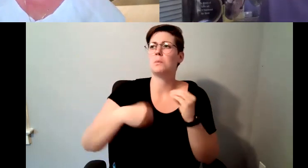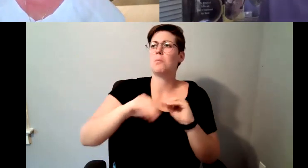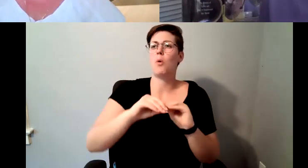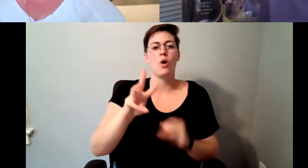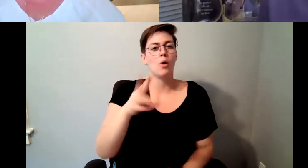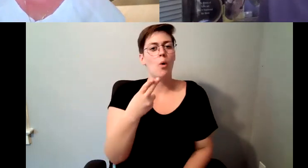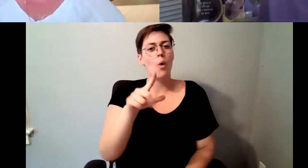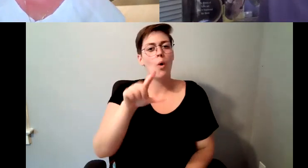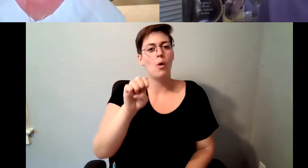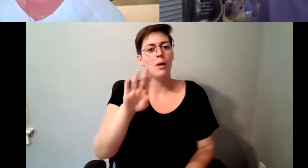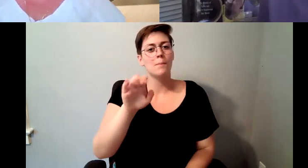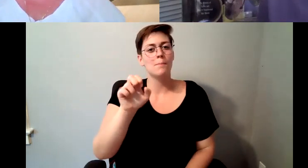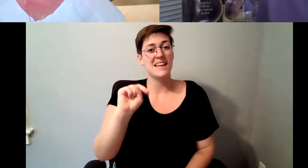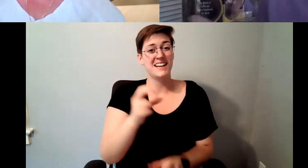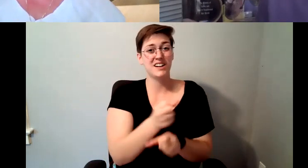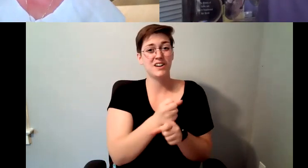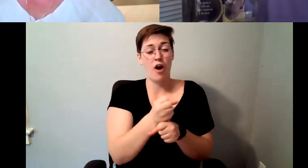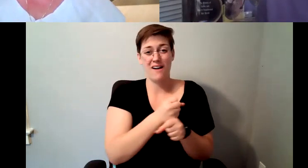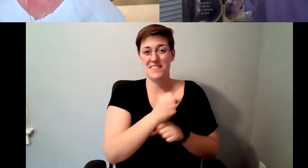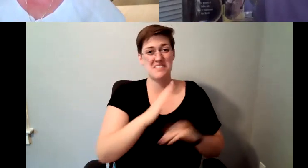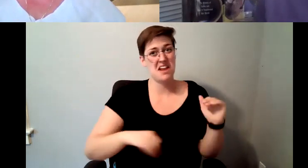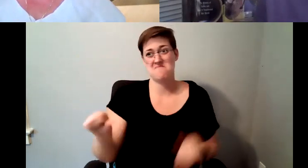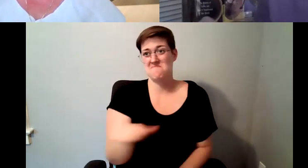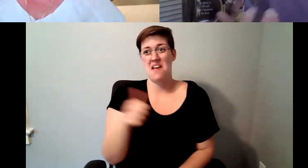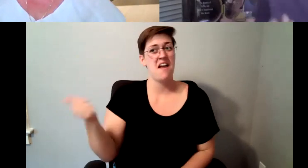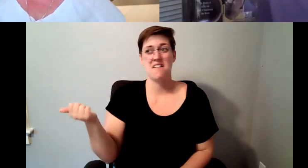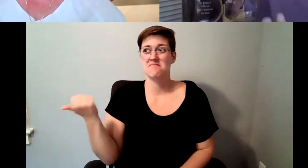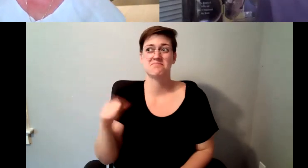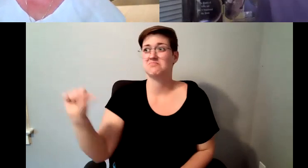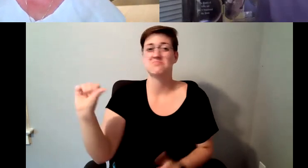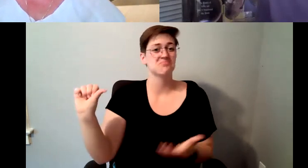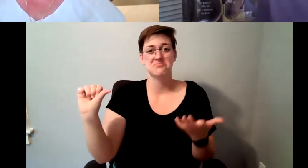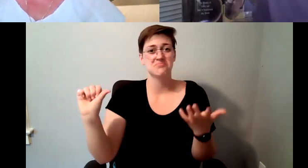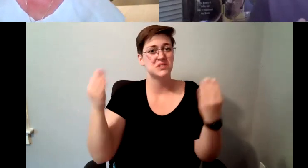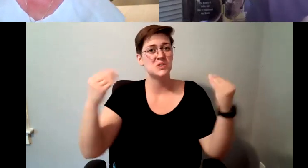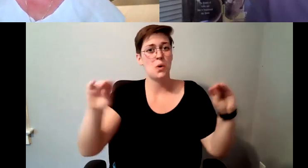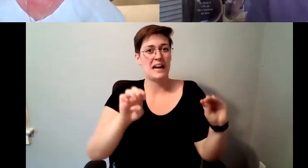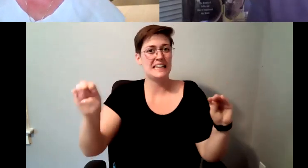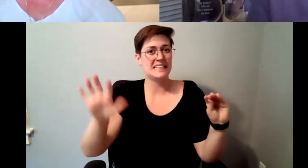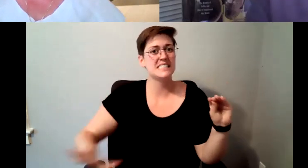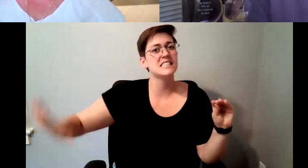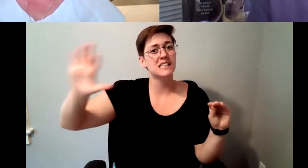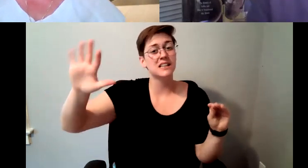on the east coast. D. Major Cohen: So why did that happen because I had a great team and because I loved coffee